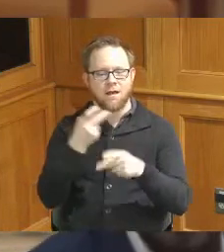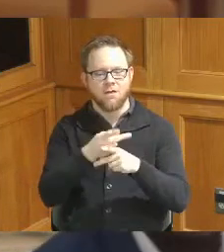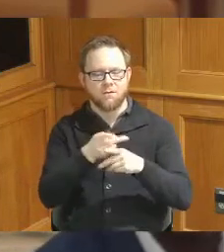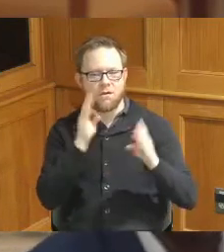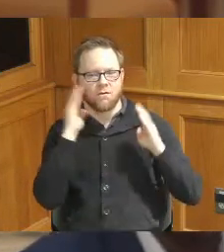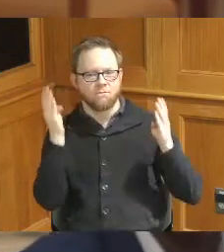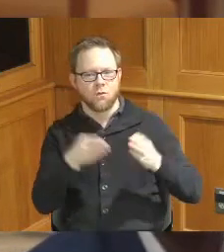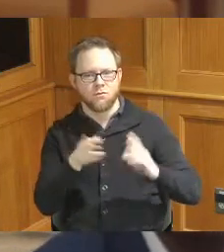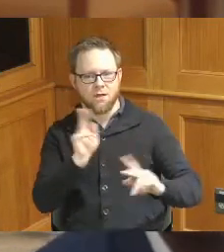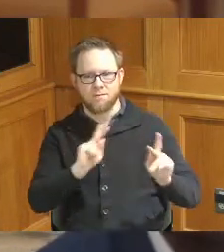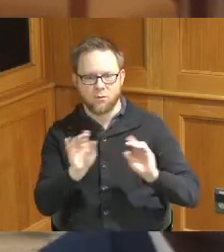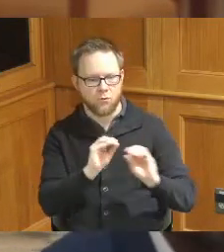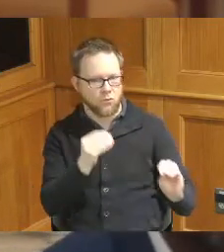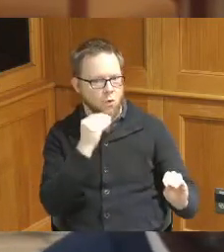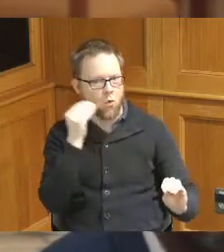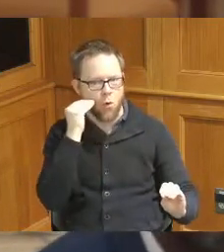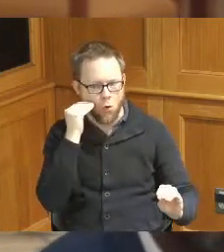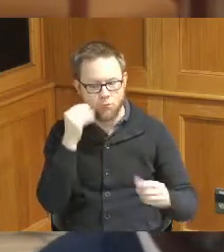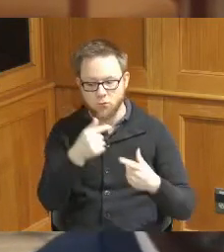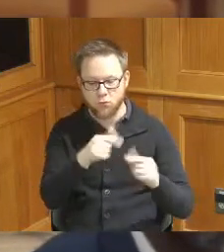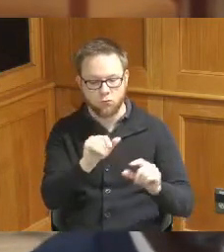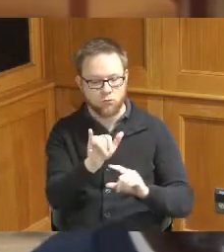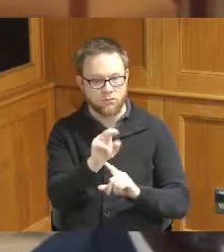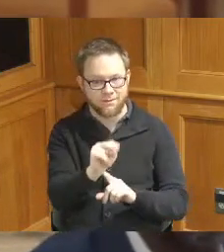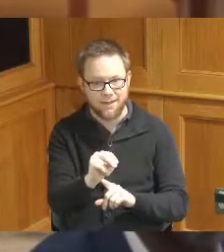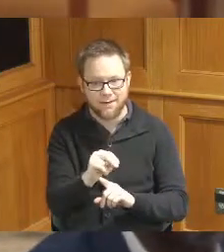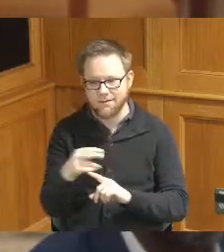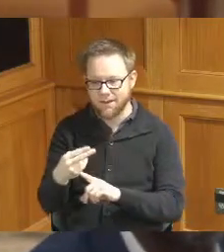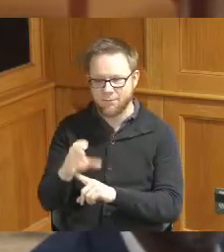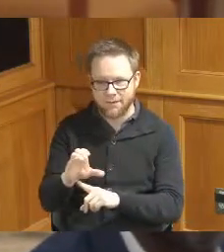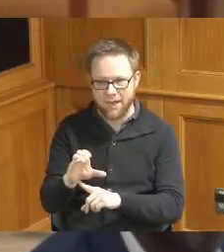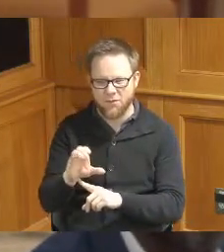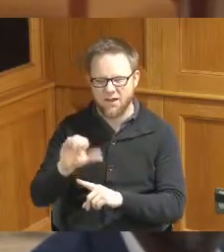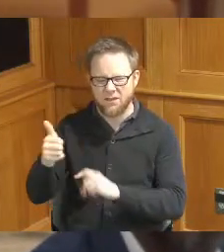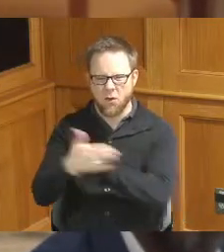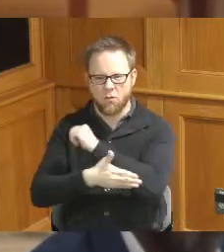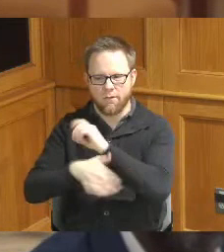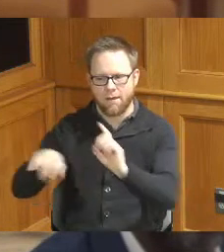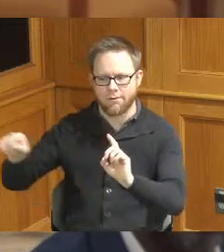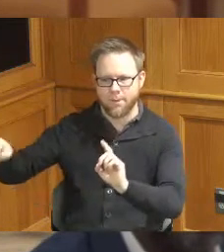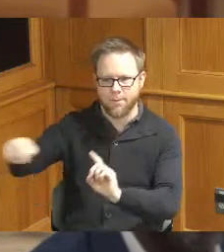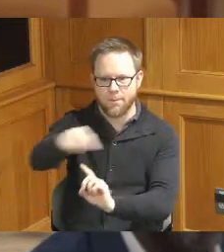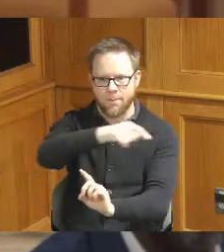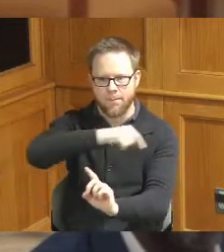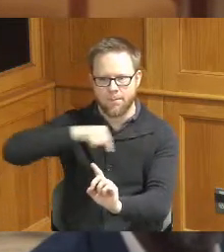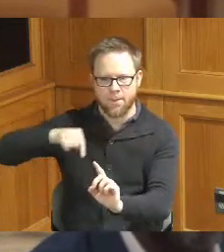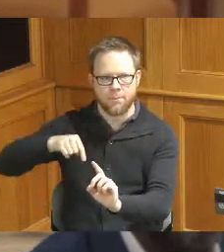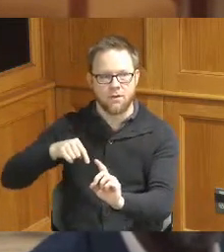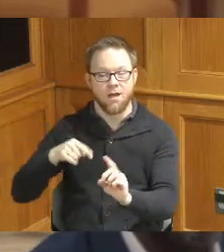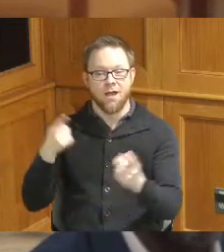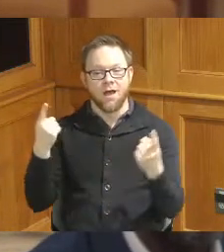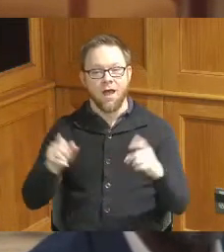is greater Cincinnati Hamilton County and the counties surrounding us with Covid we recognize